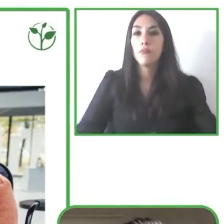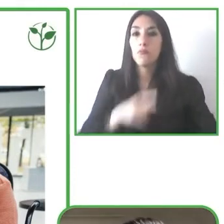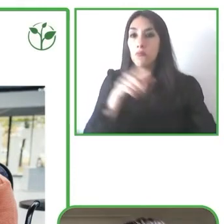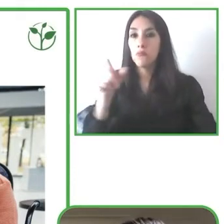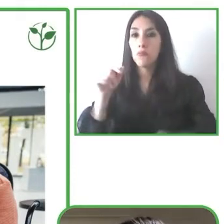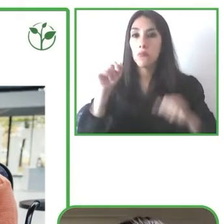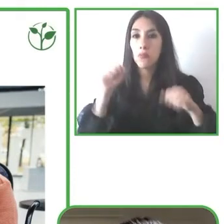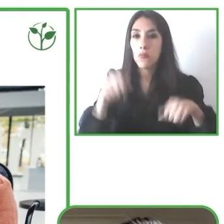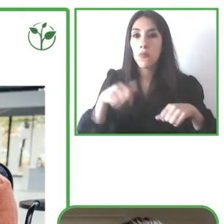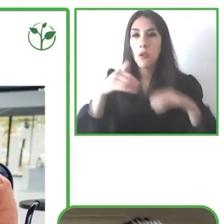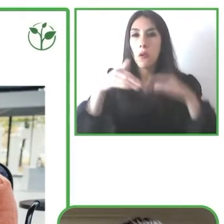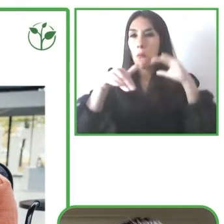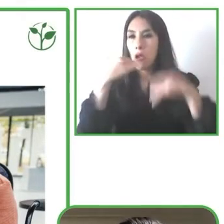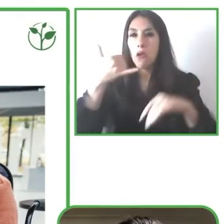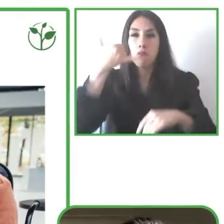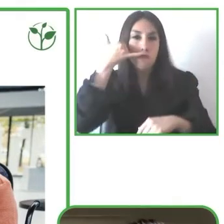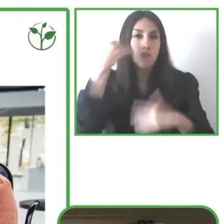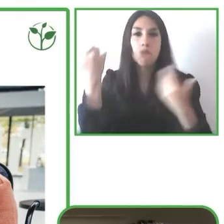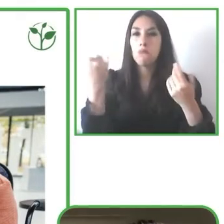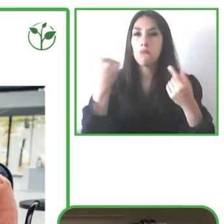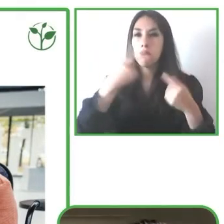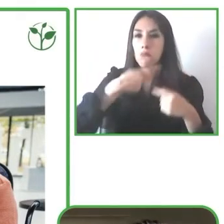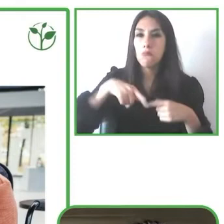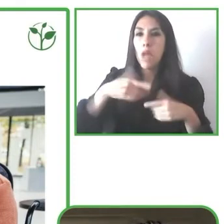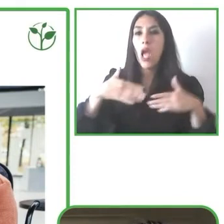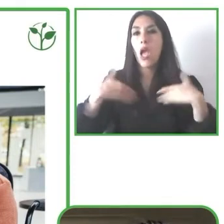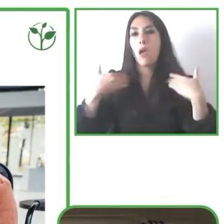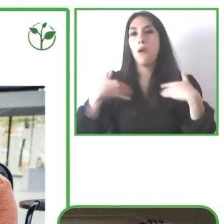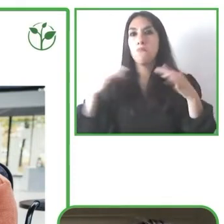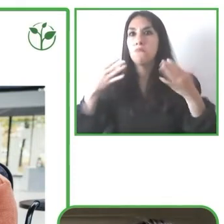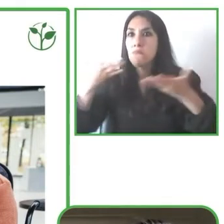order to help more people become more independent